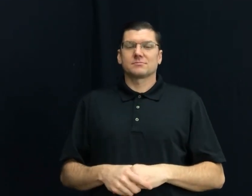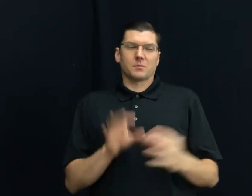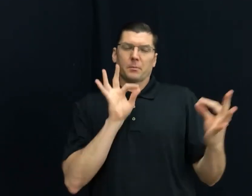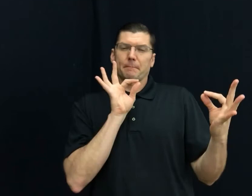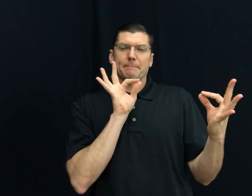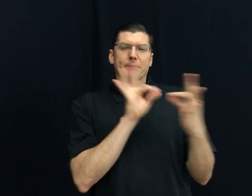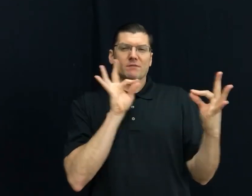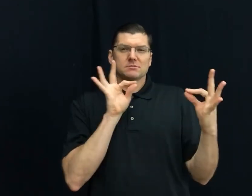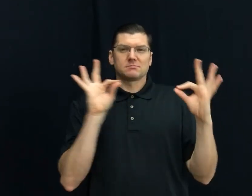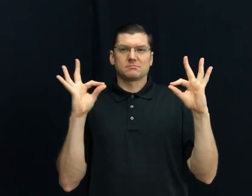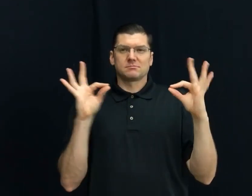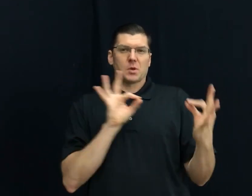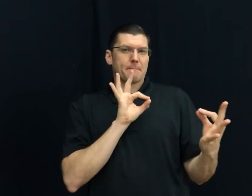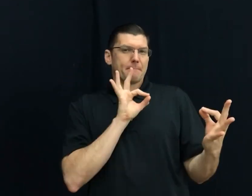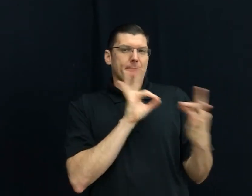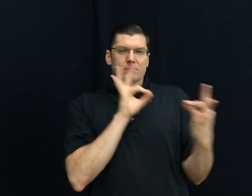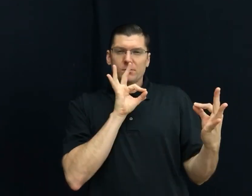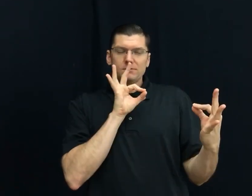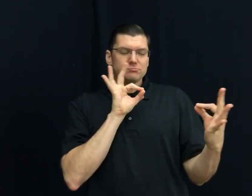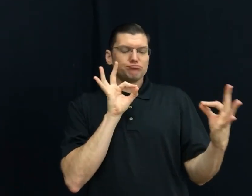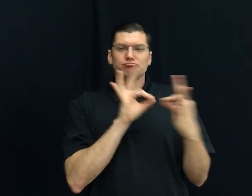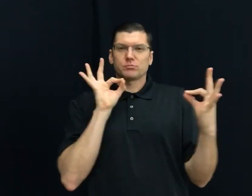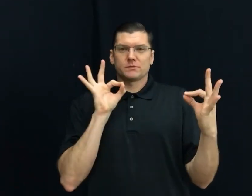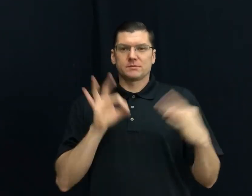51) PERFECTION